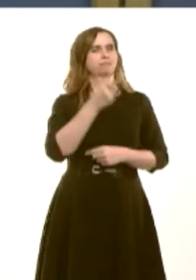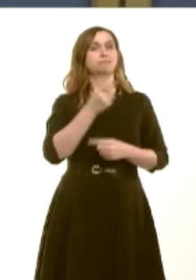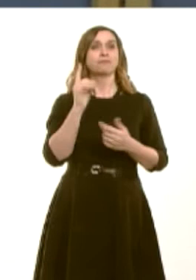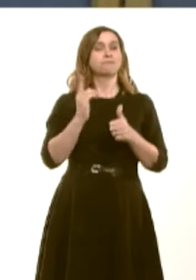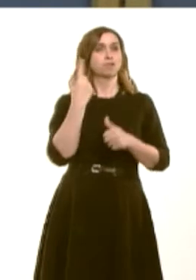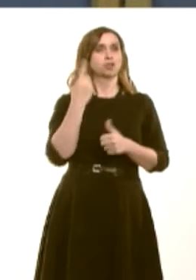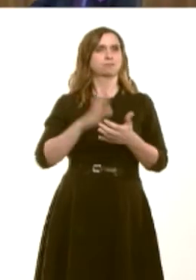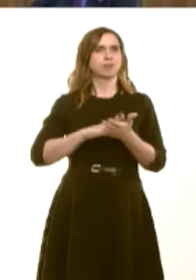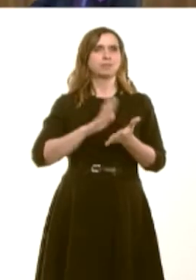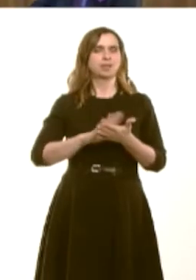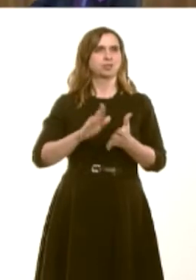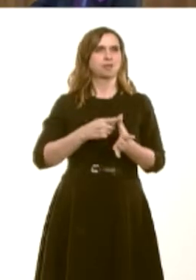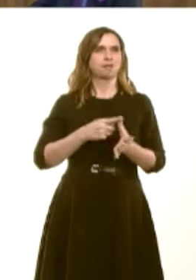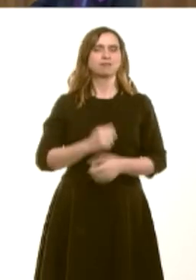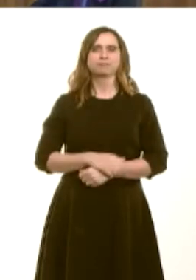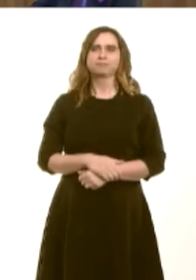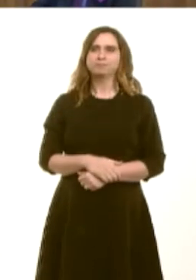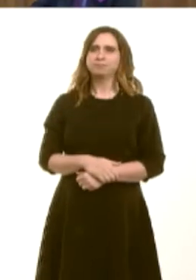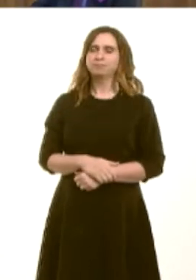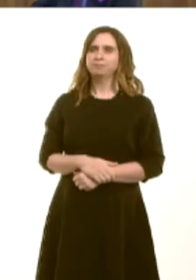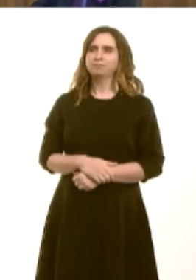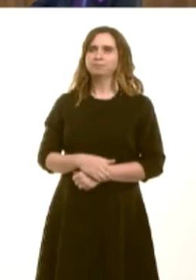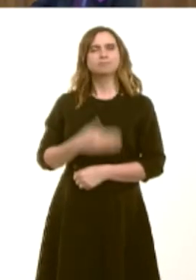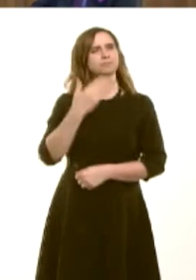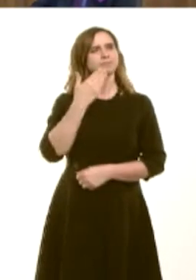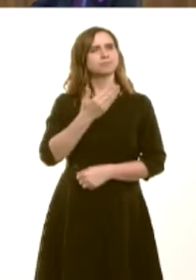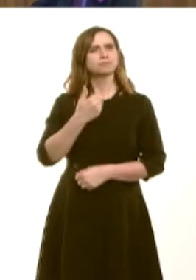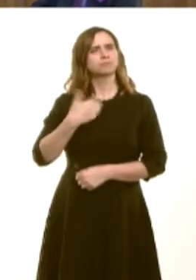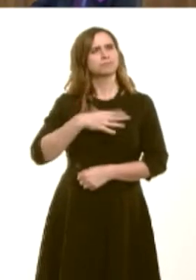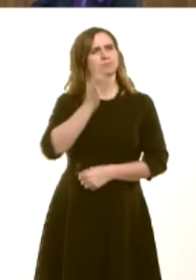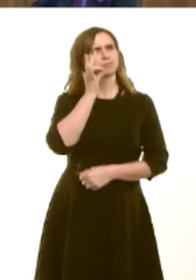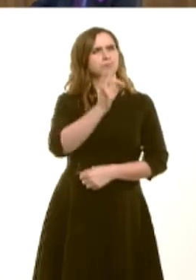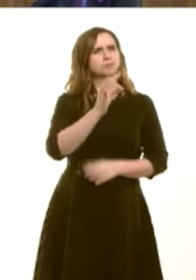Mohammad Asghar: 1. Pa gynlluniau sydd gan Lywodraeth Cymru i wella mynediad i feddygfeydd